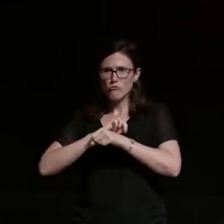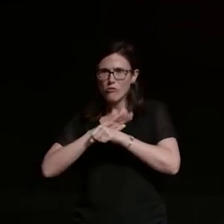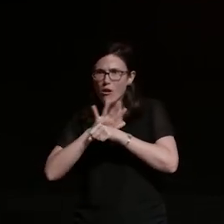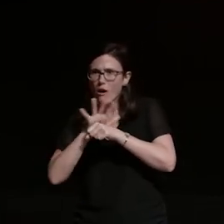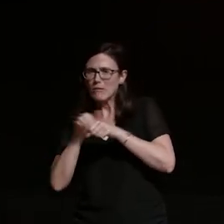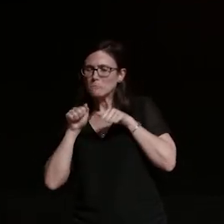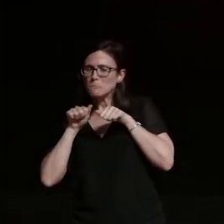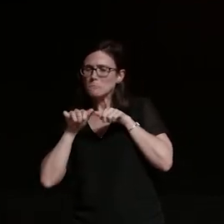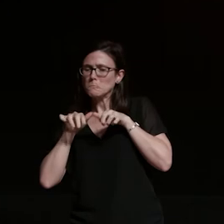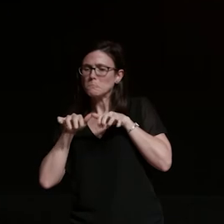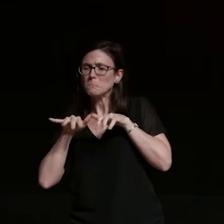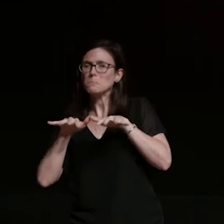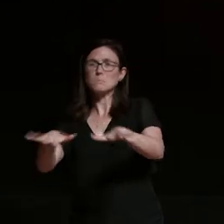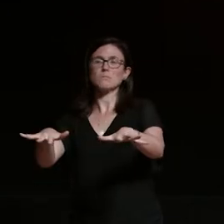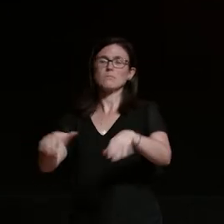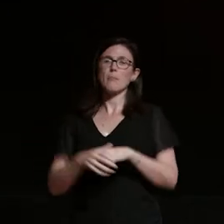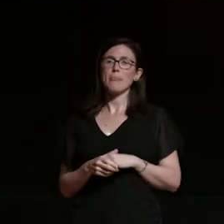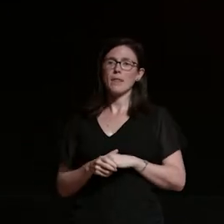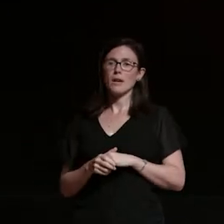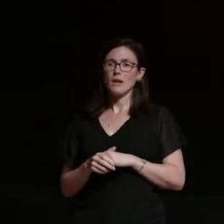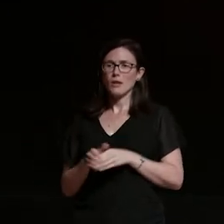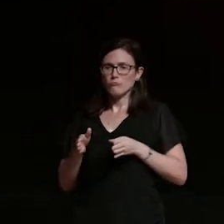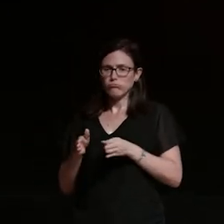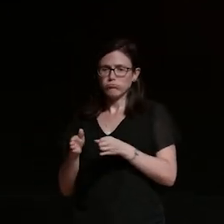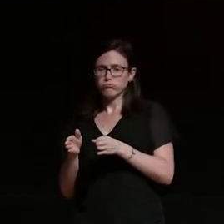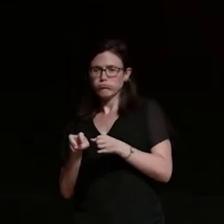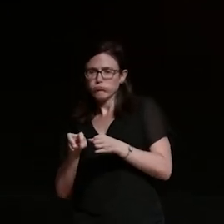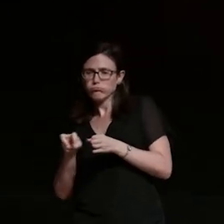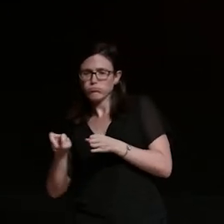he was really lucky he went around a corner he took a two um too quickly i'm sure it was